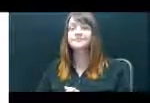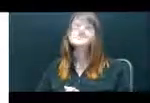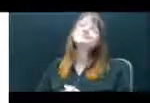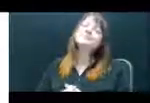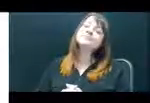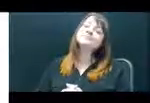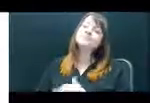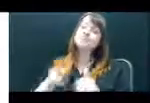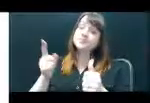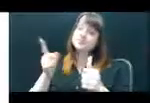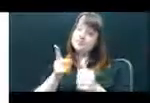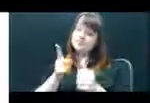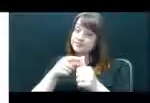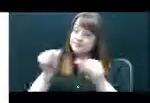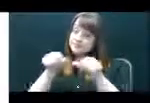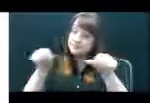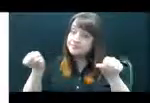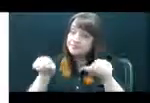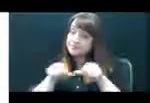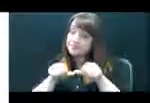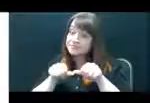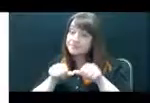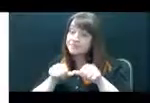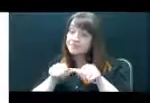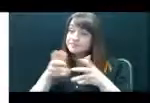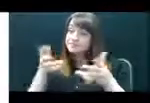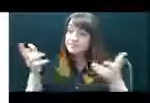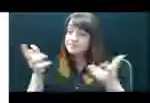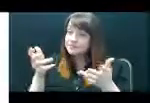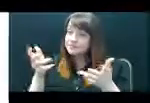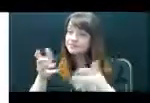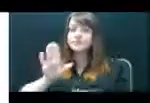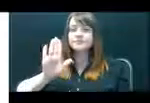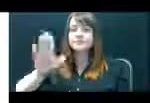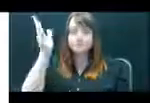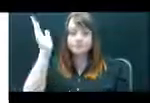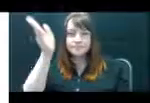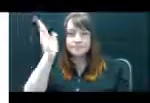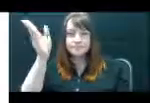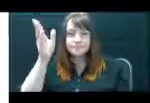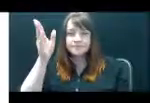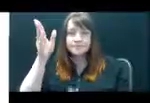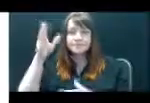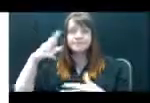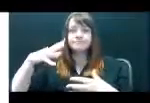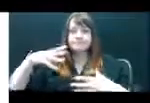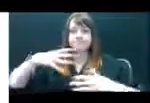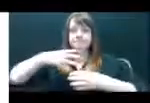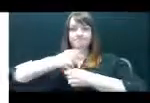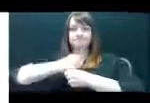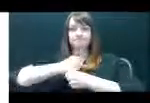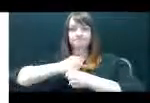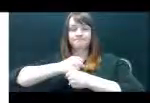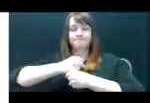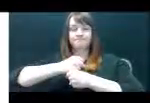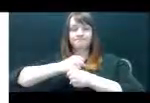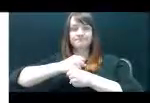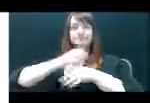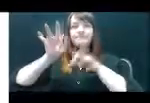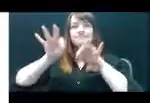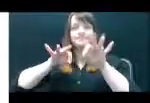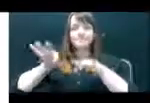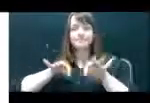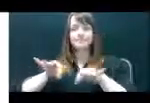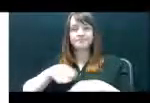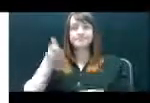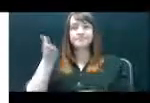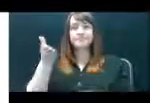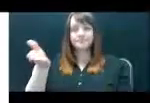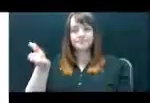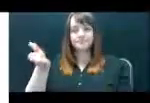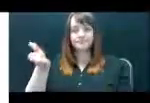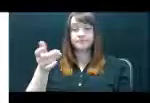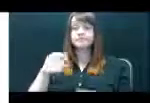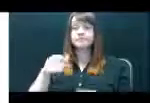a summary of your presentation. This field, at the top of the second page, is highlighted